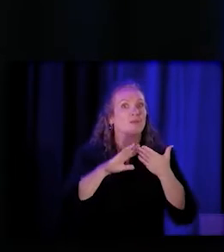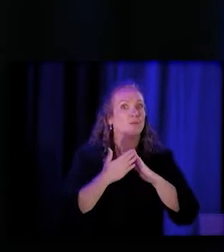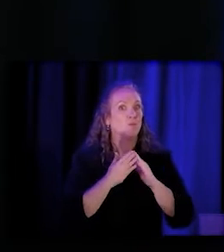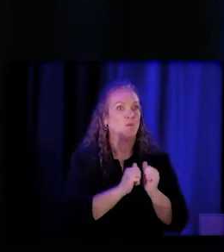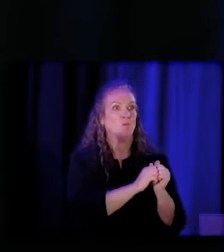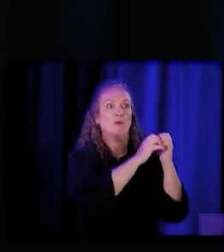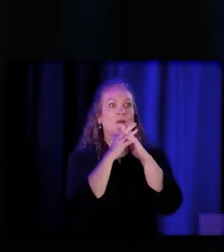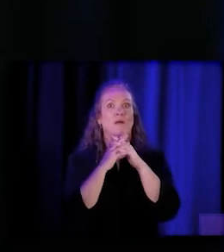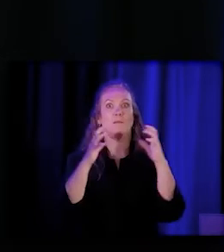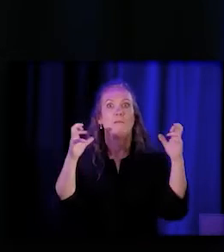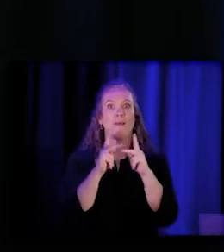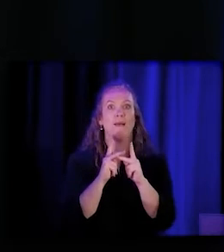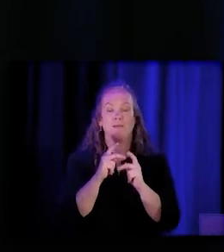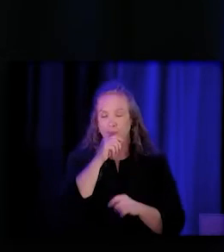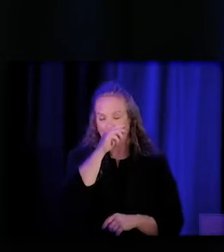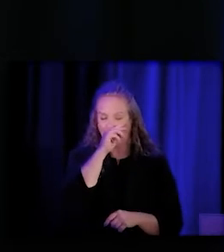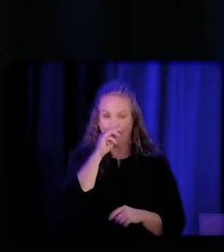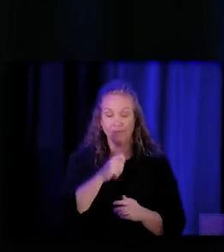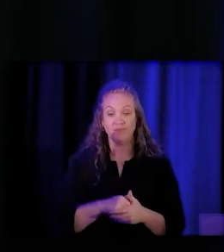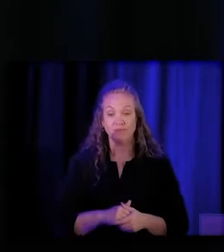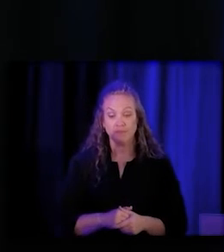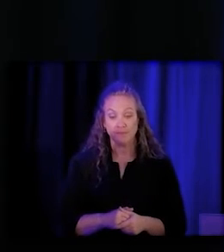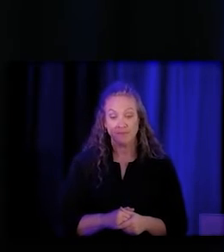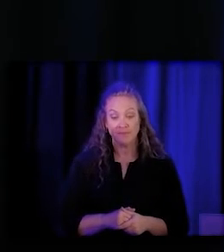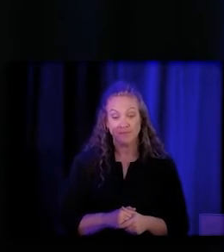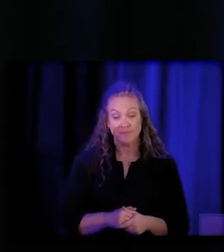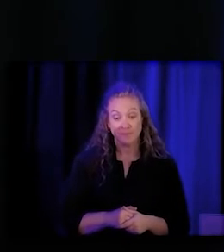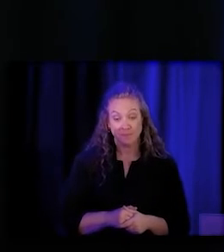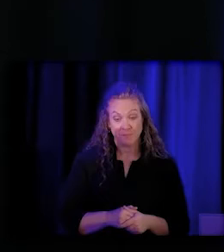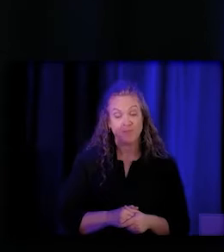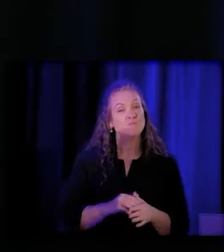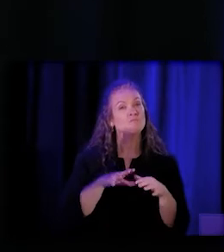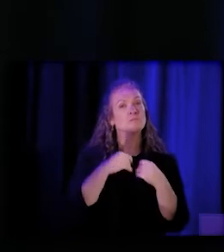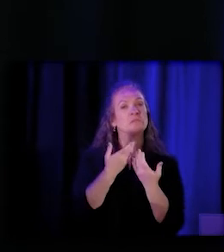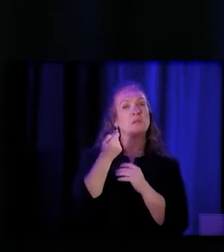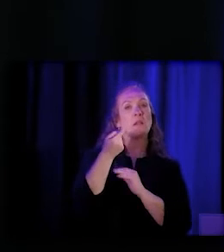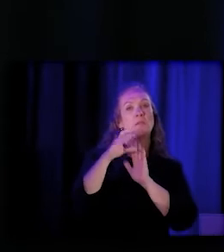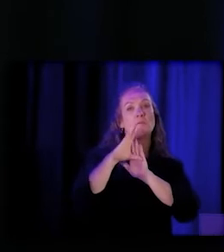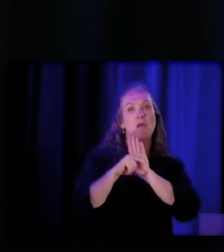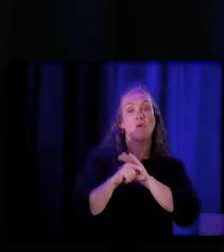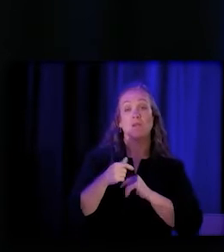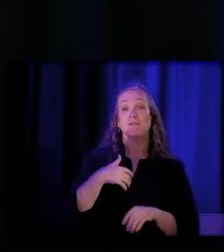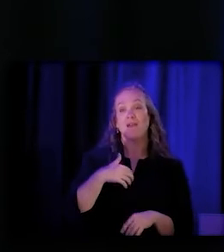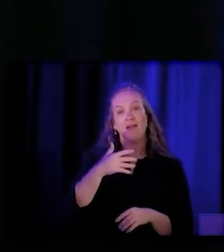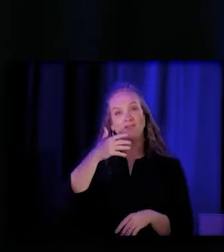And just to give you a little bit of background, I've had the privilege of working with Promotores